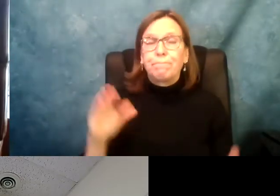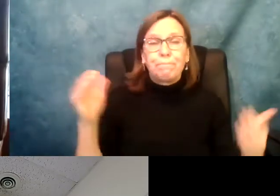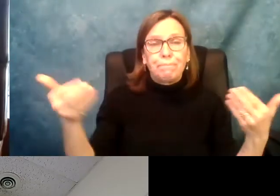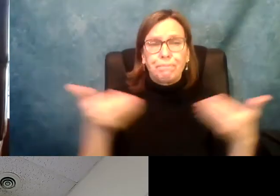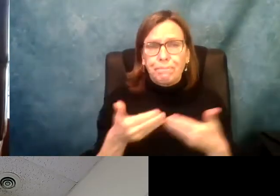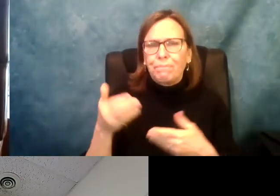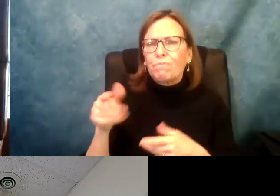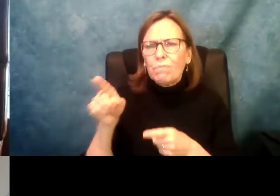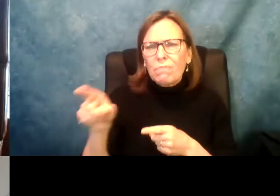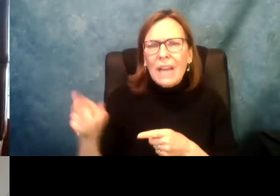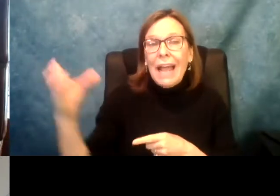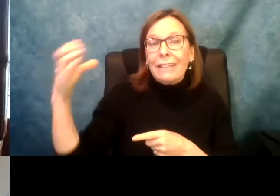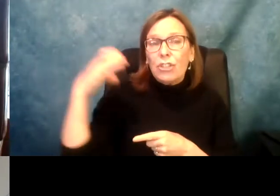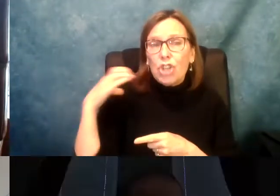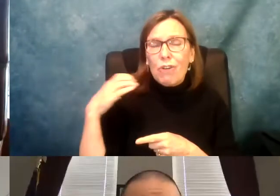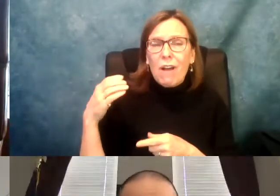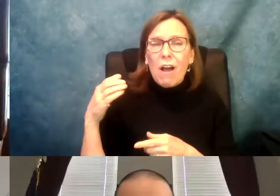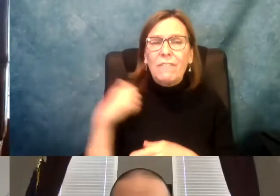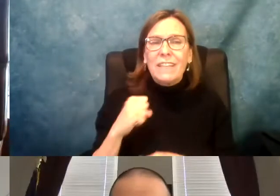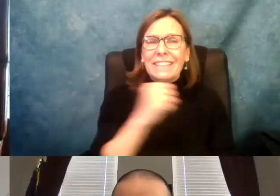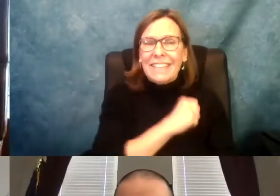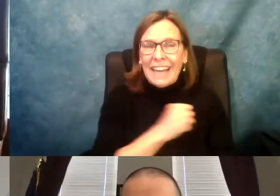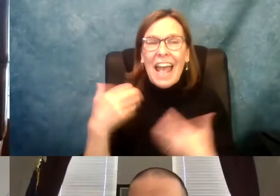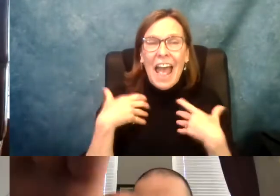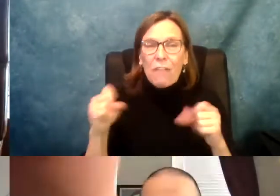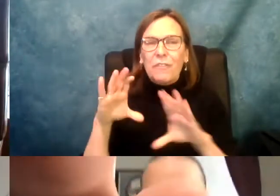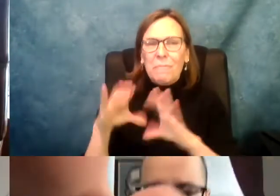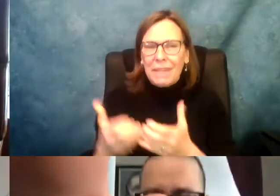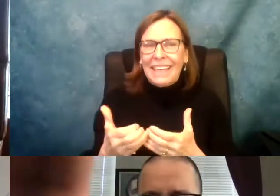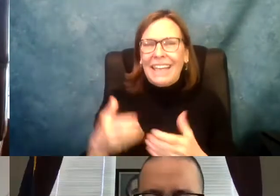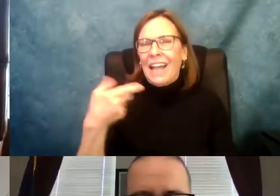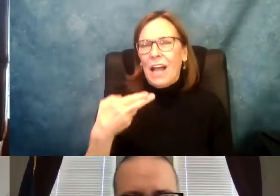Medicaid. And understands the importance of home care. So